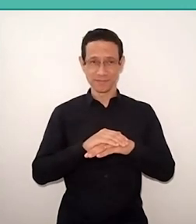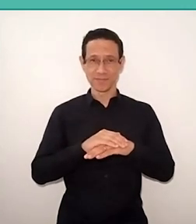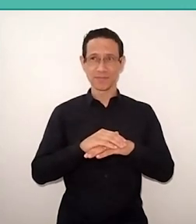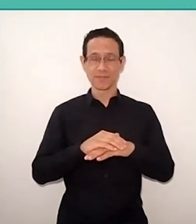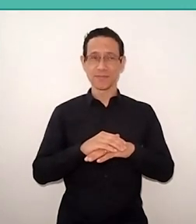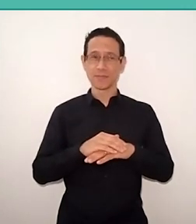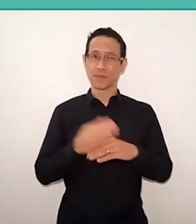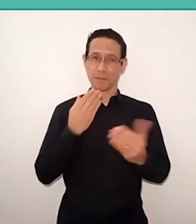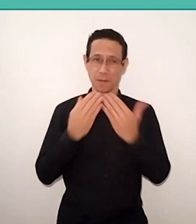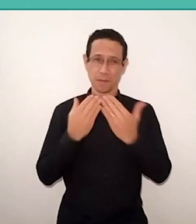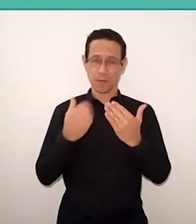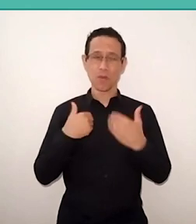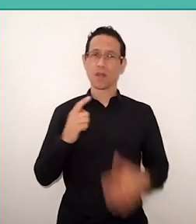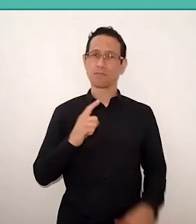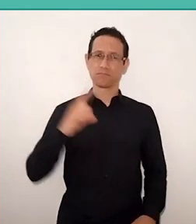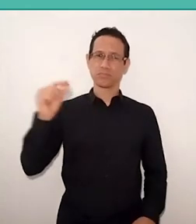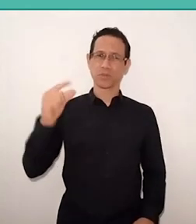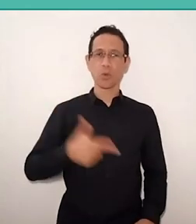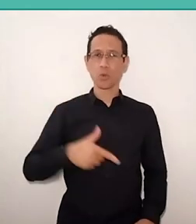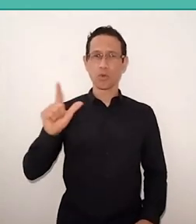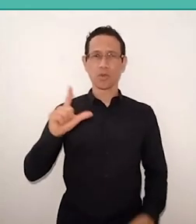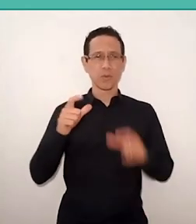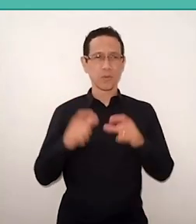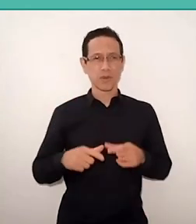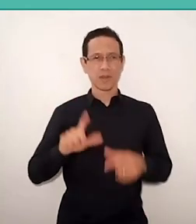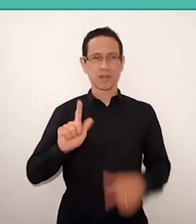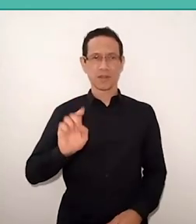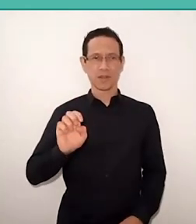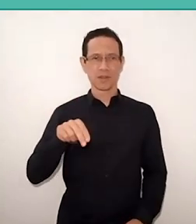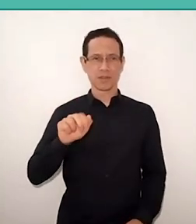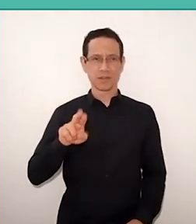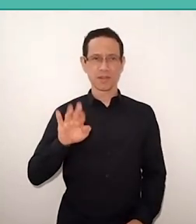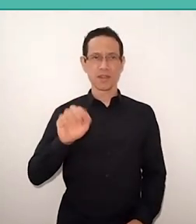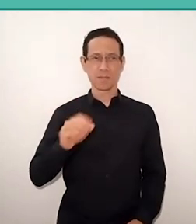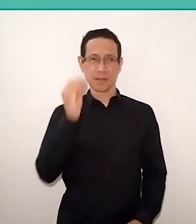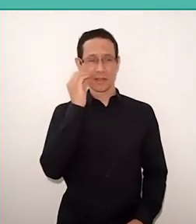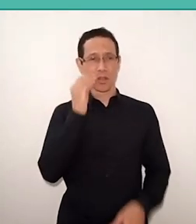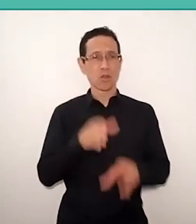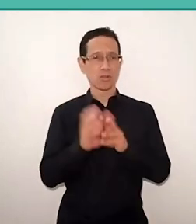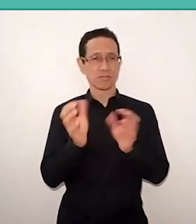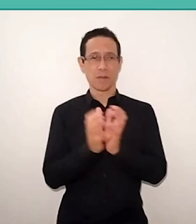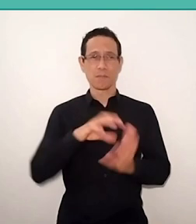go to Geneva to a place at the World Council of Churches, he told me like this: “Sergio, look,